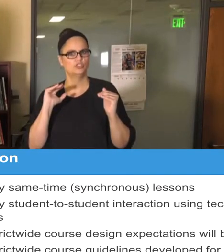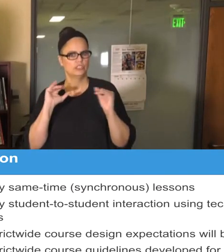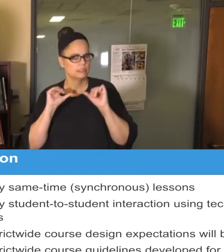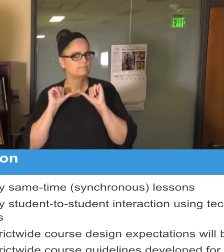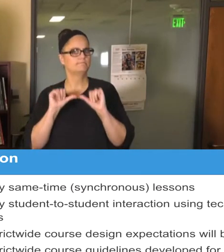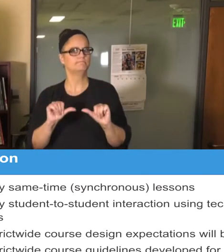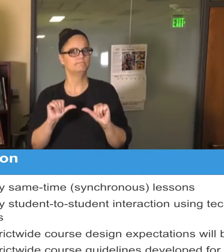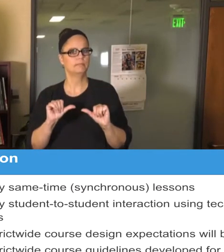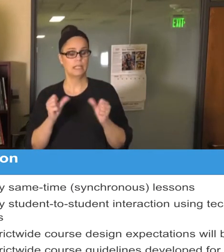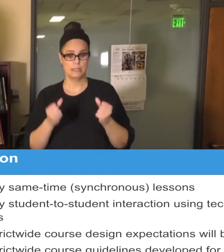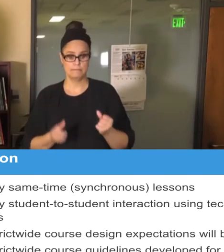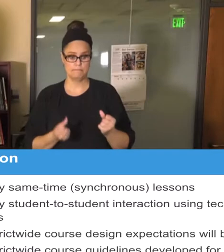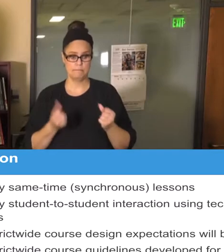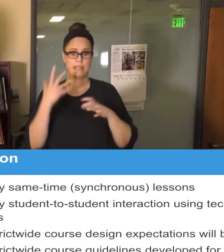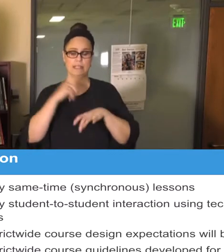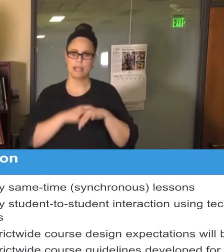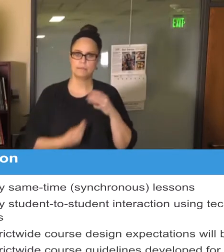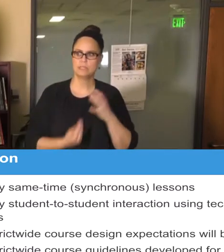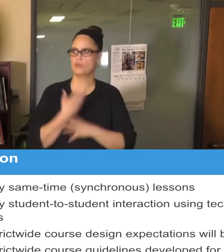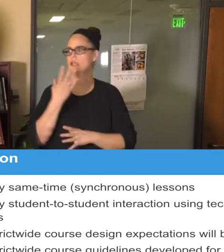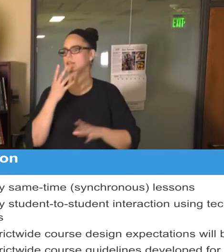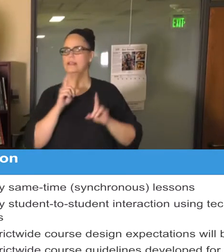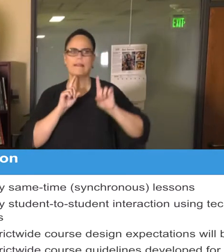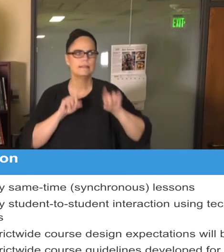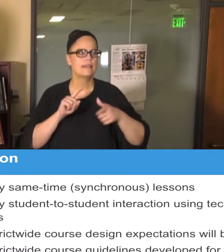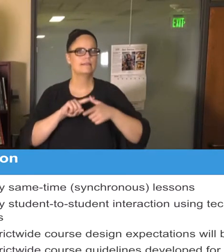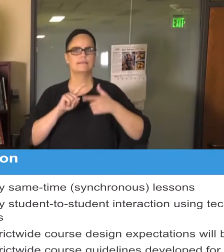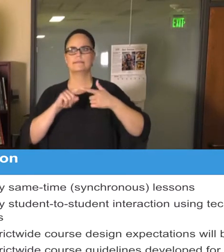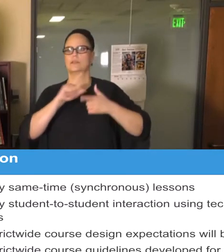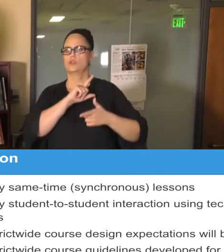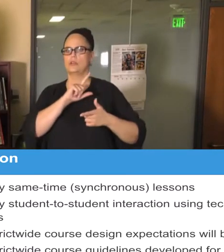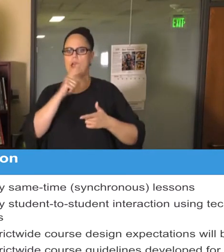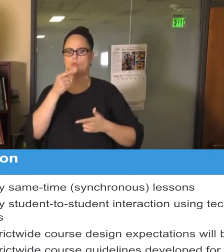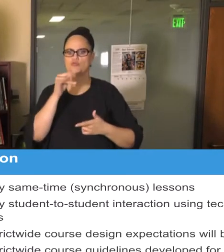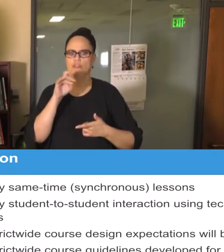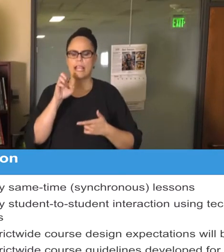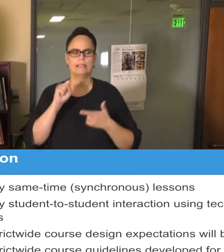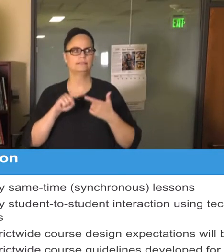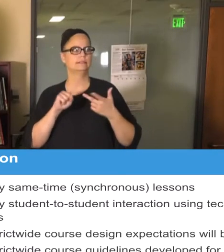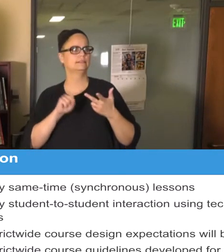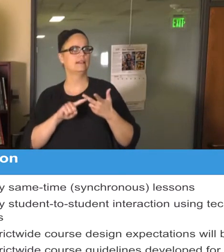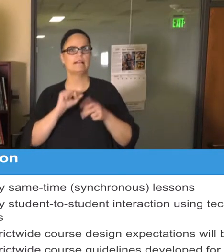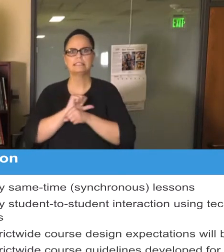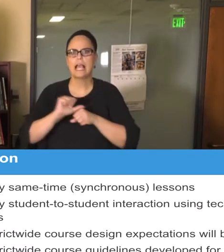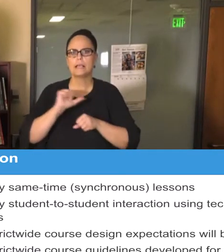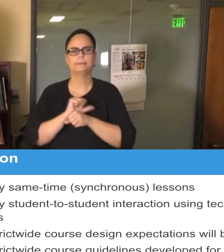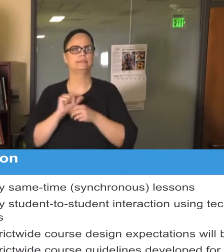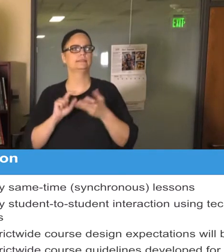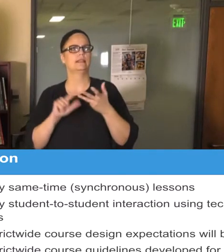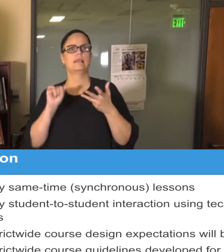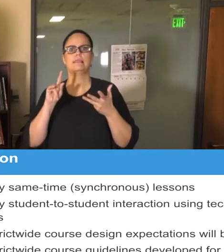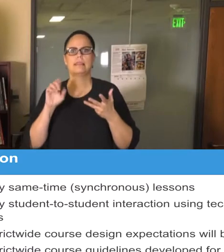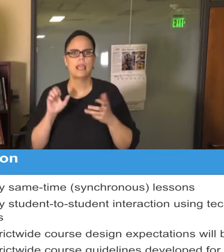many questions about attendance, about grades, about assignments, about late work. All the things that you can think of as a teacher, as a student,